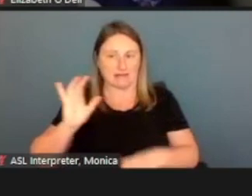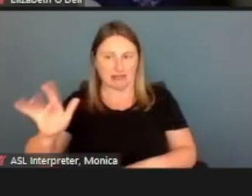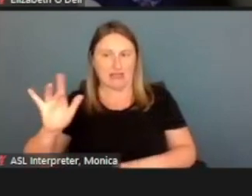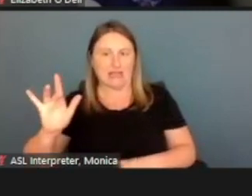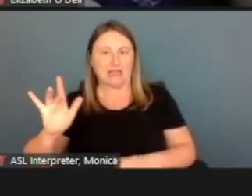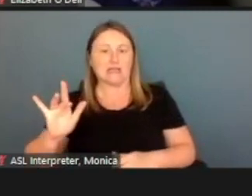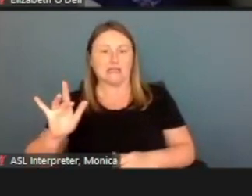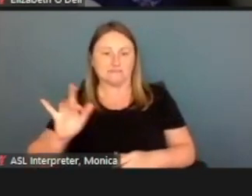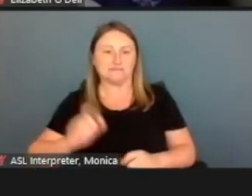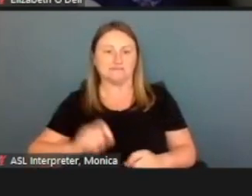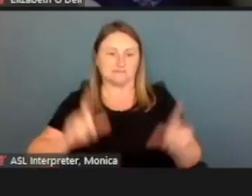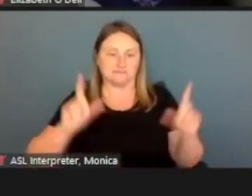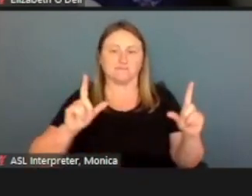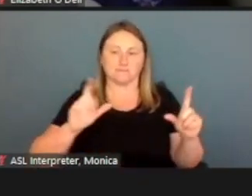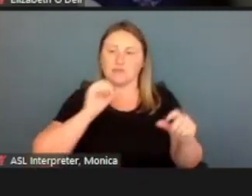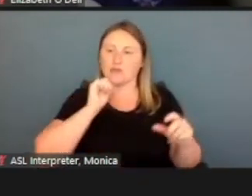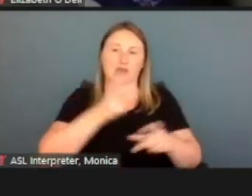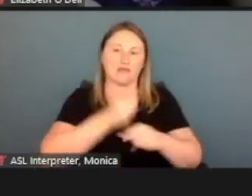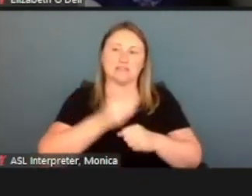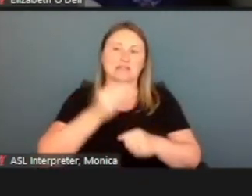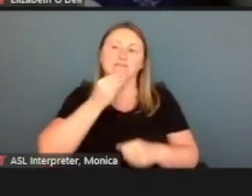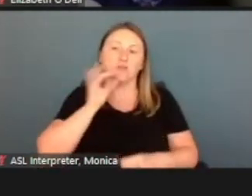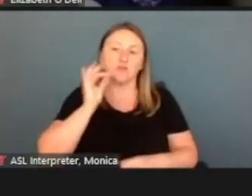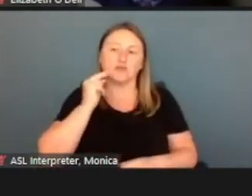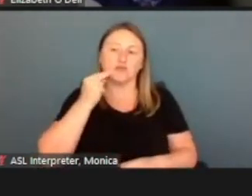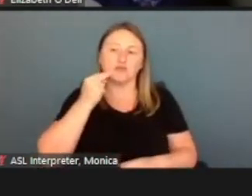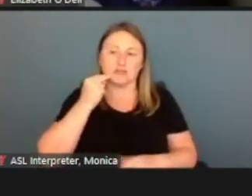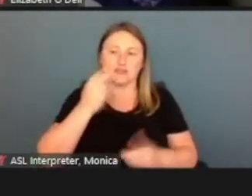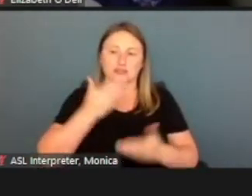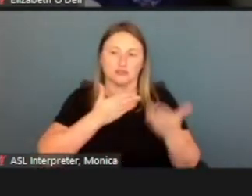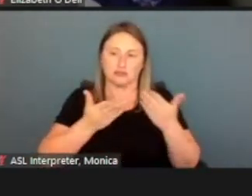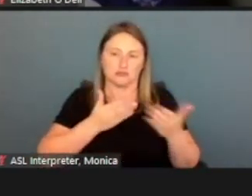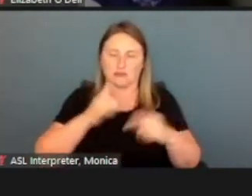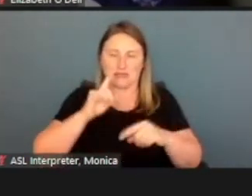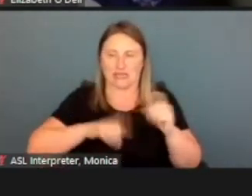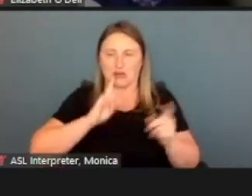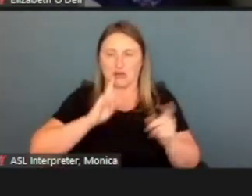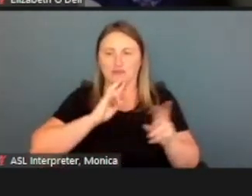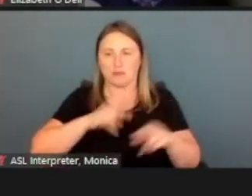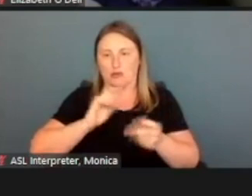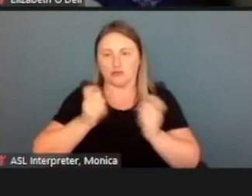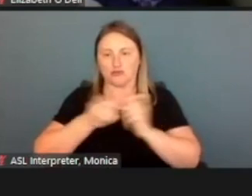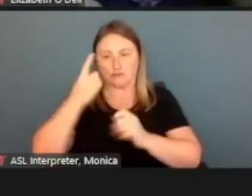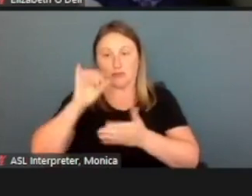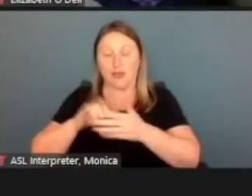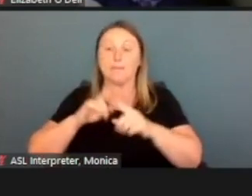They're not receiving food nutrition services, so they can't report a change for that. But they are receiving medical,